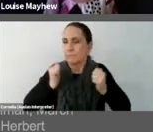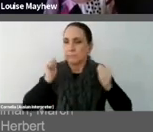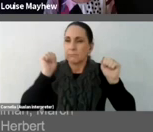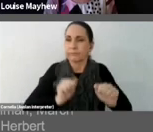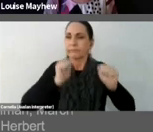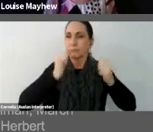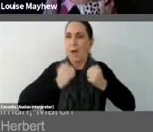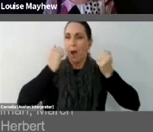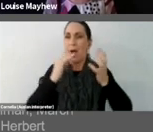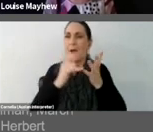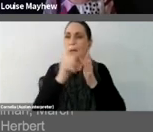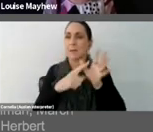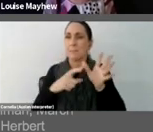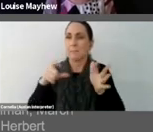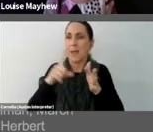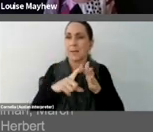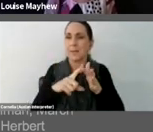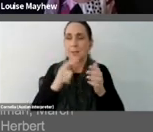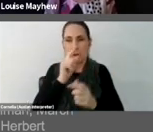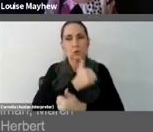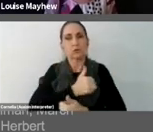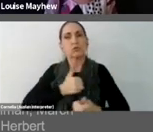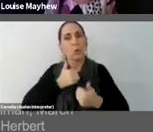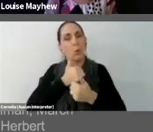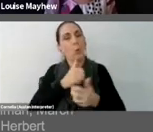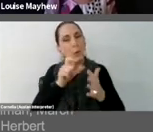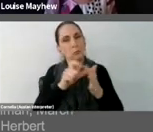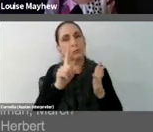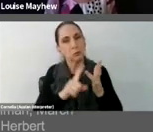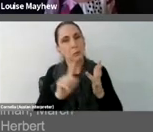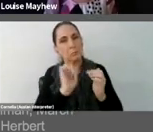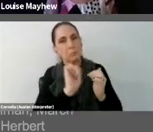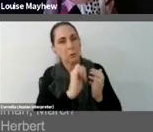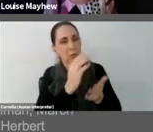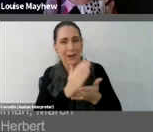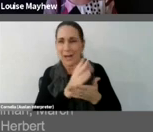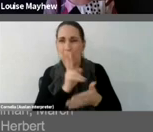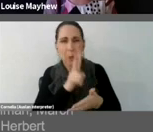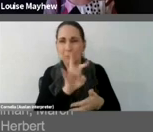to revel in the joy of doing things that don't make any sense, and don't have any